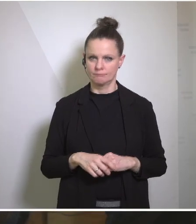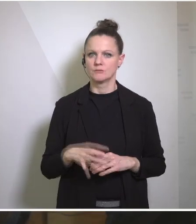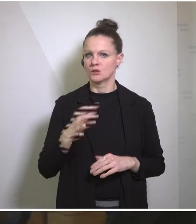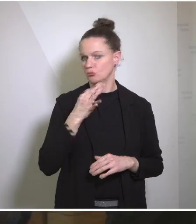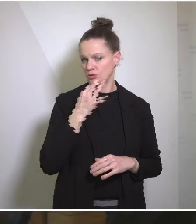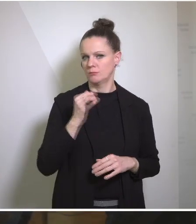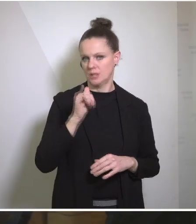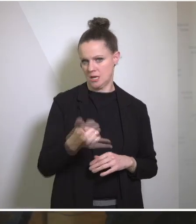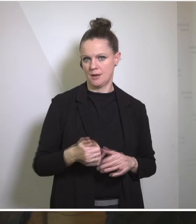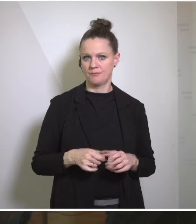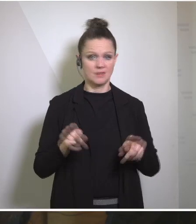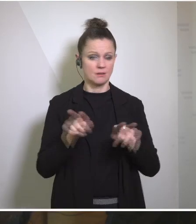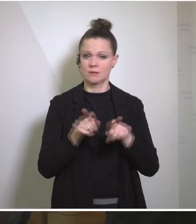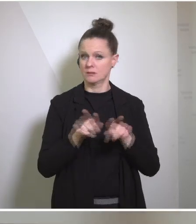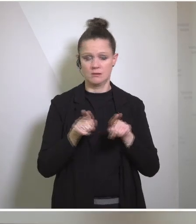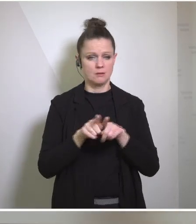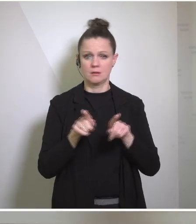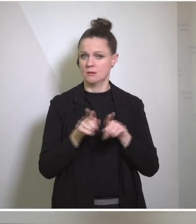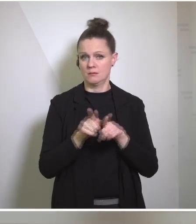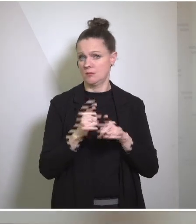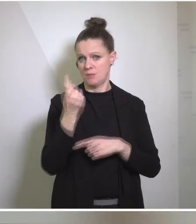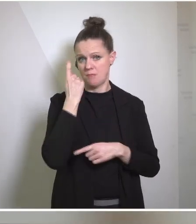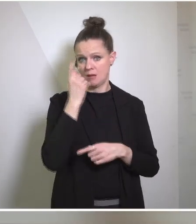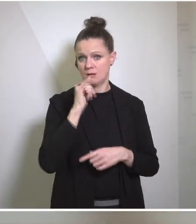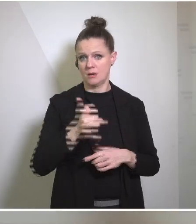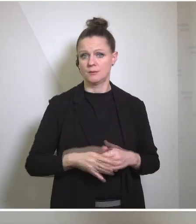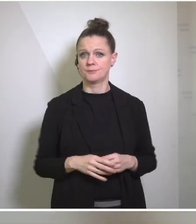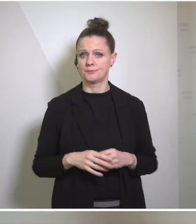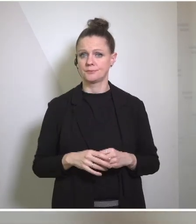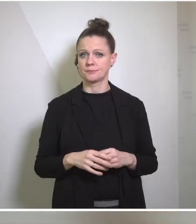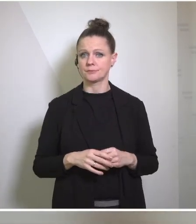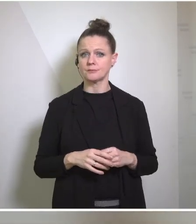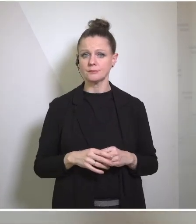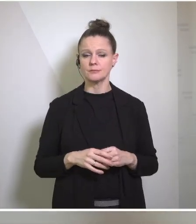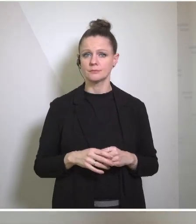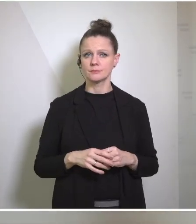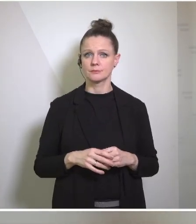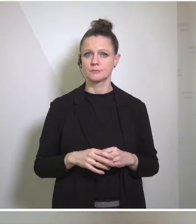because we have exactly the same position, but simply to repeat. President Biden has